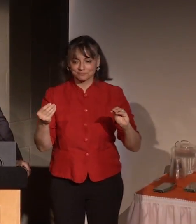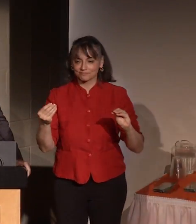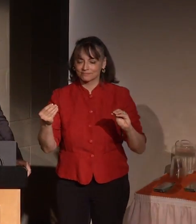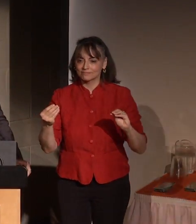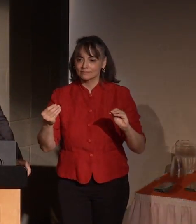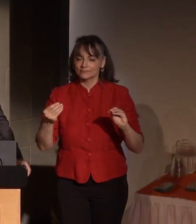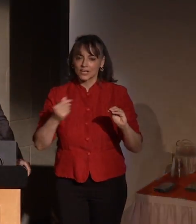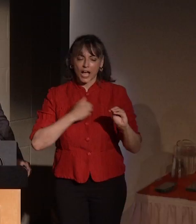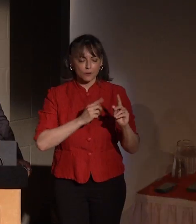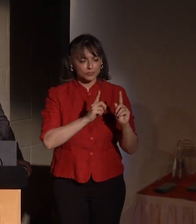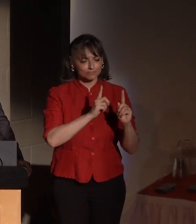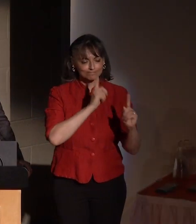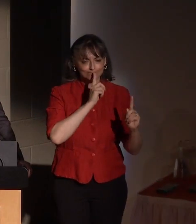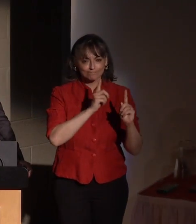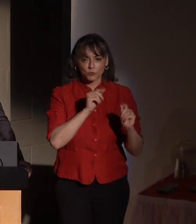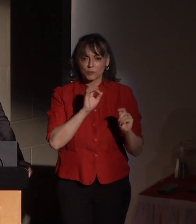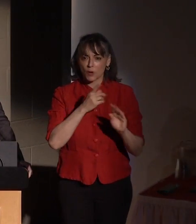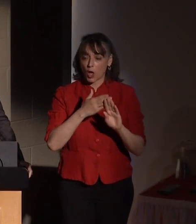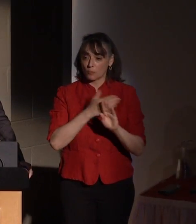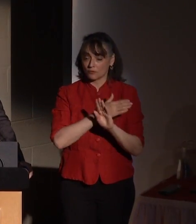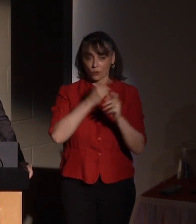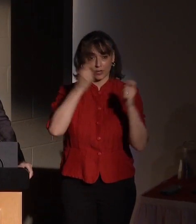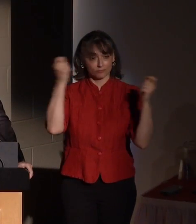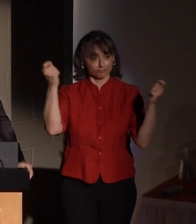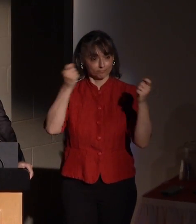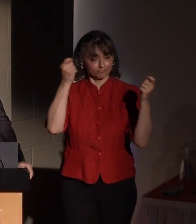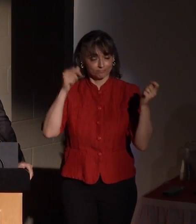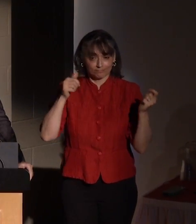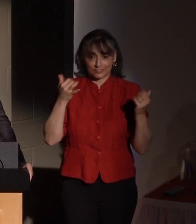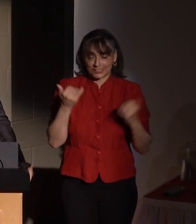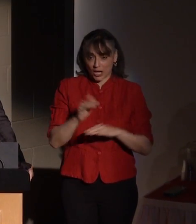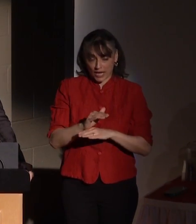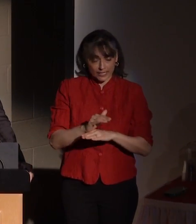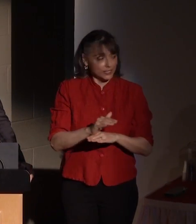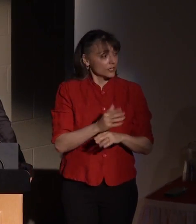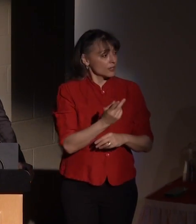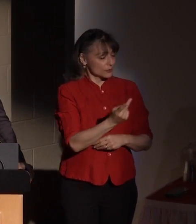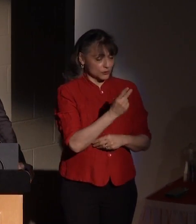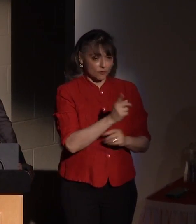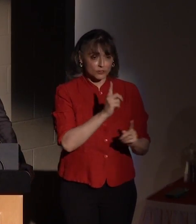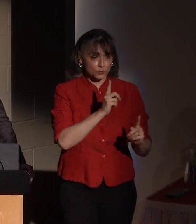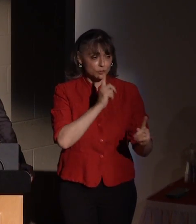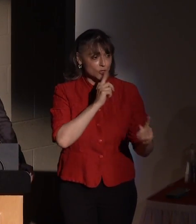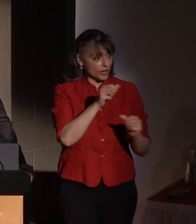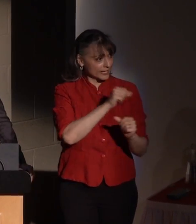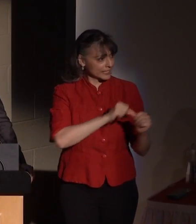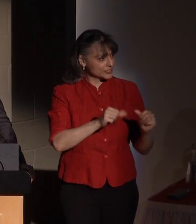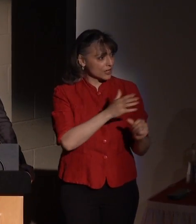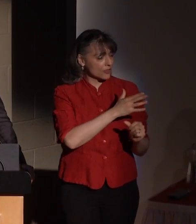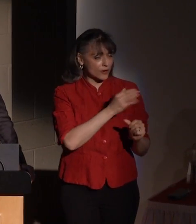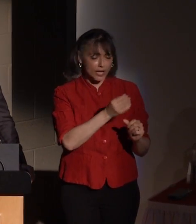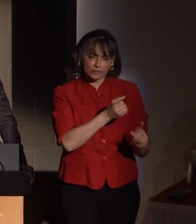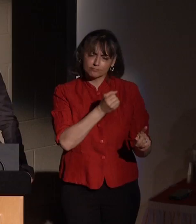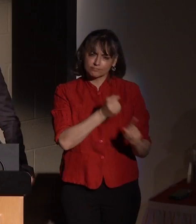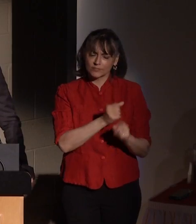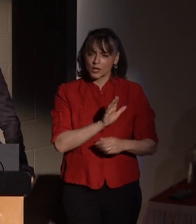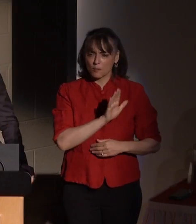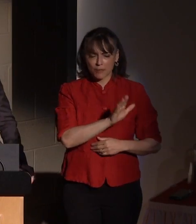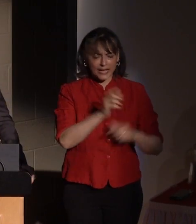before this event. I was talking to him, and I was struck by his eyeglasses,